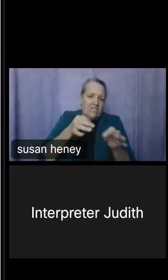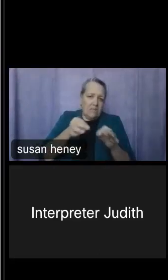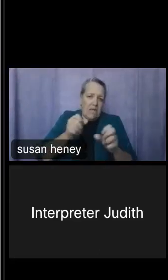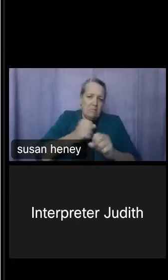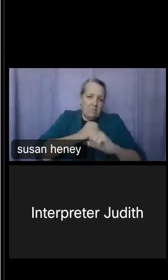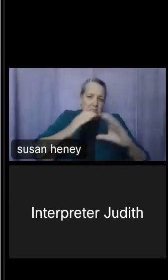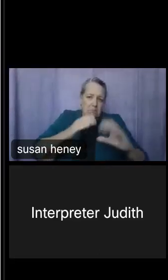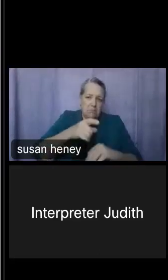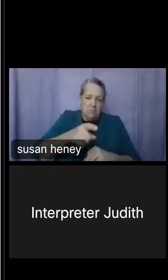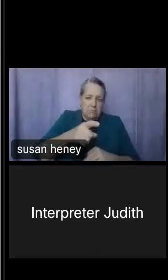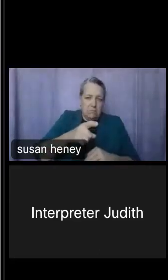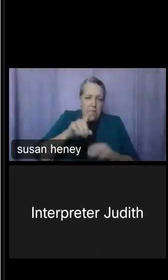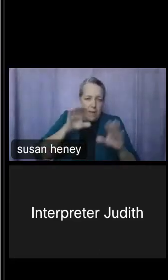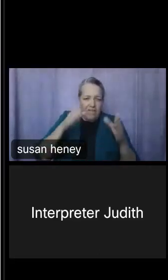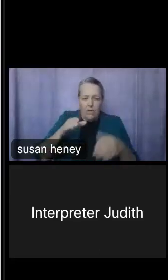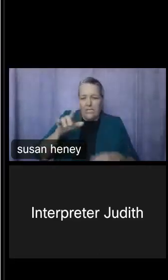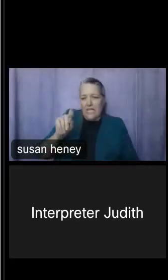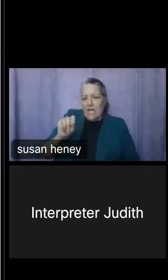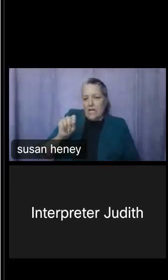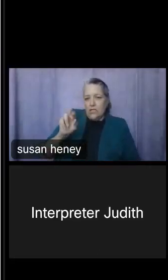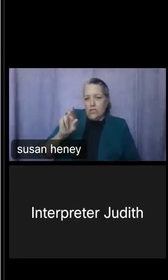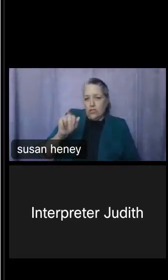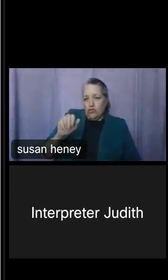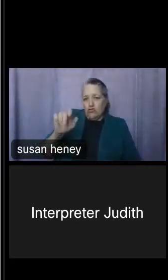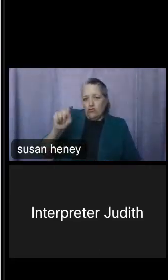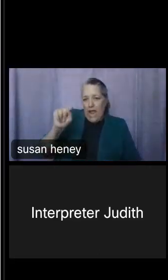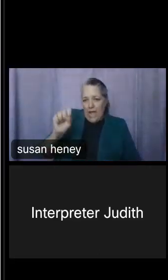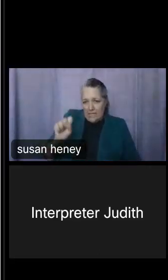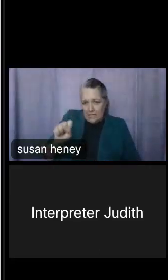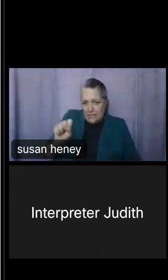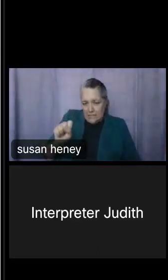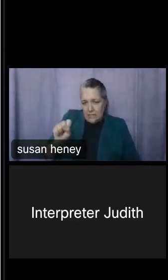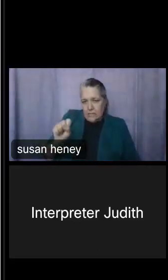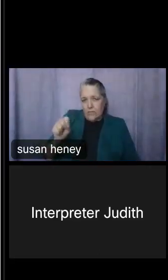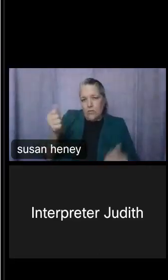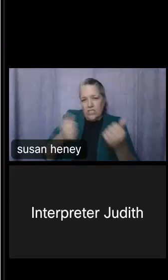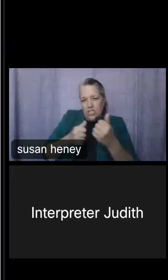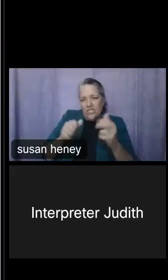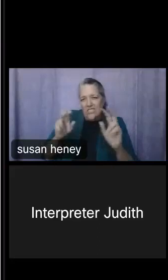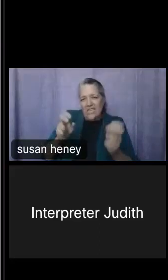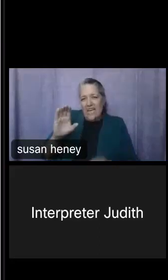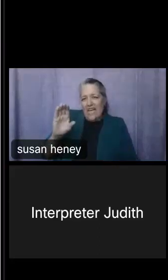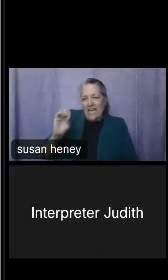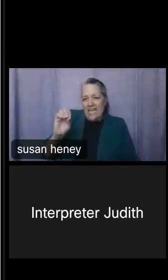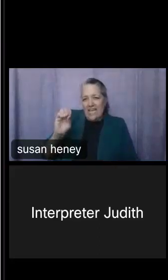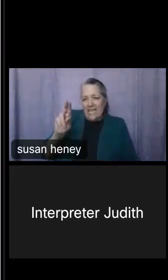under county, and so that typically just means a neighborhood. About 4,000 people, give or